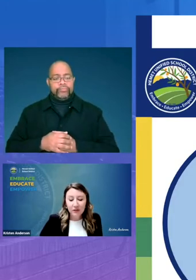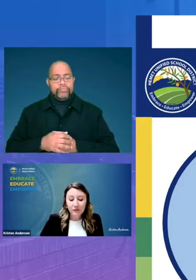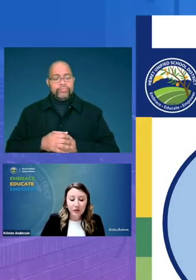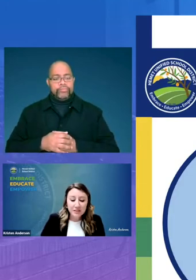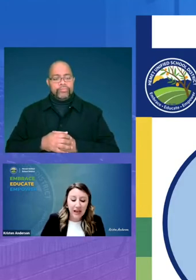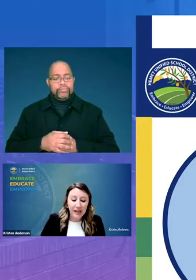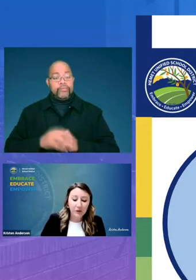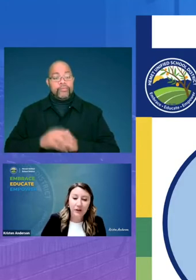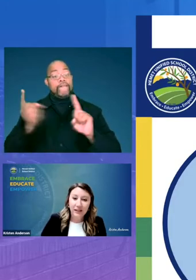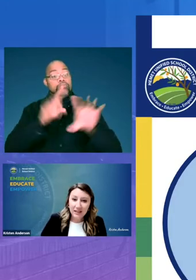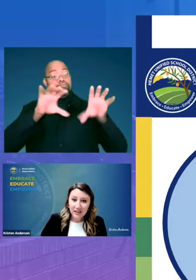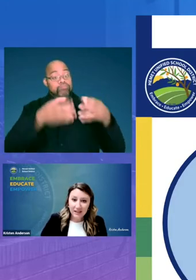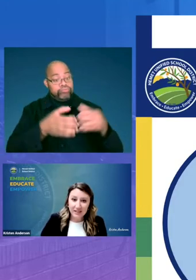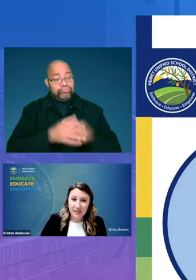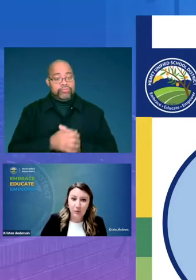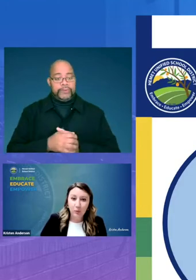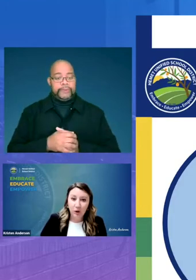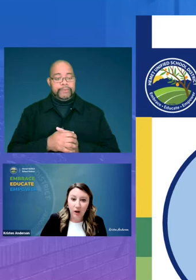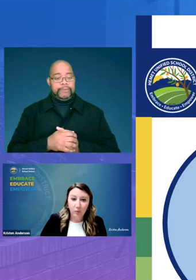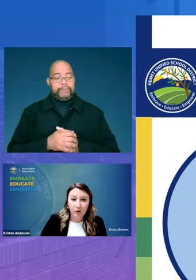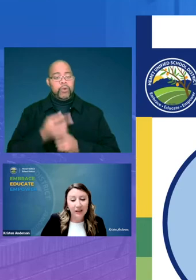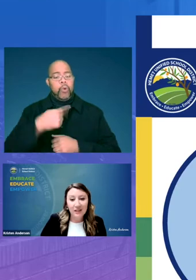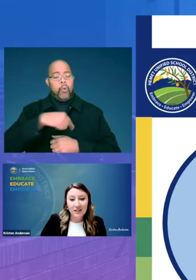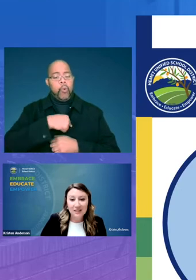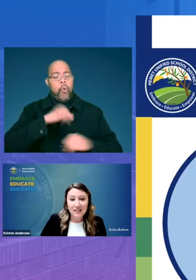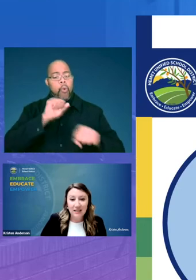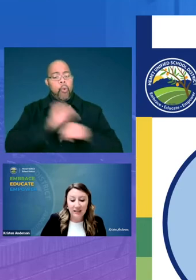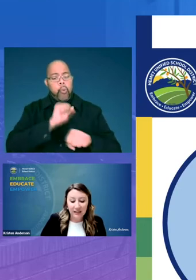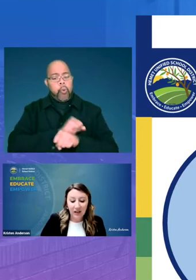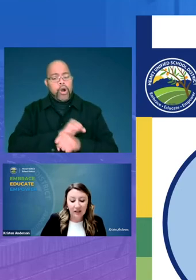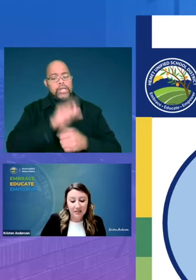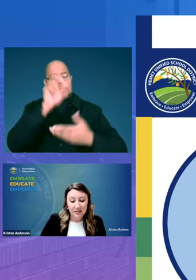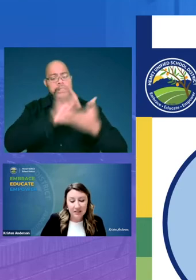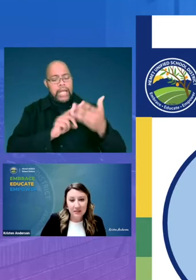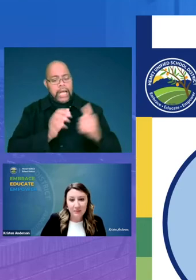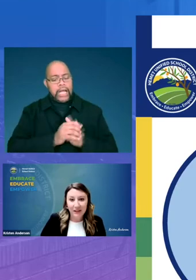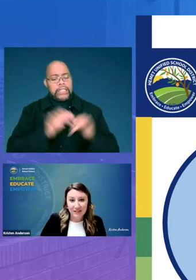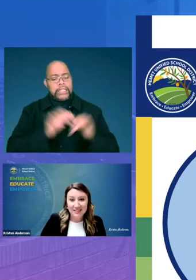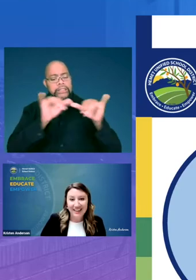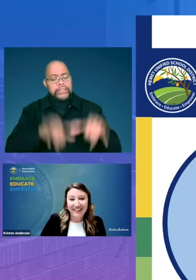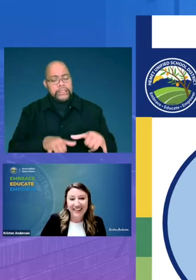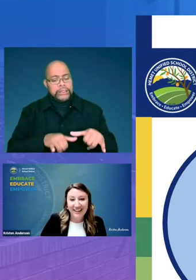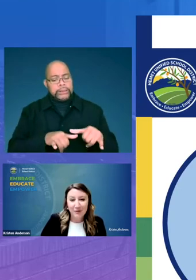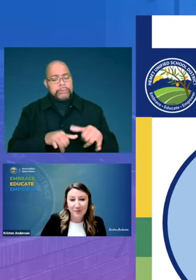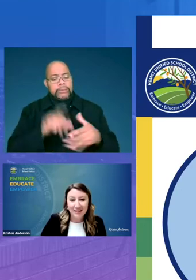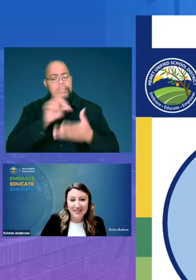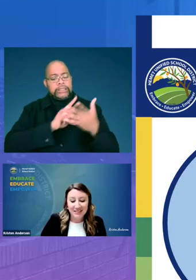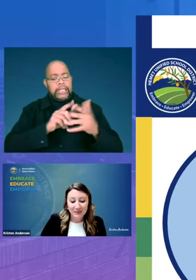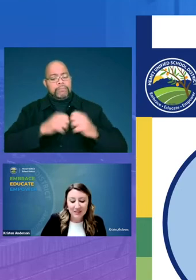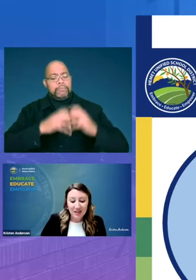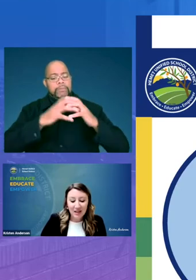the first category is that we are working to design a system and design and implement systems